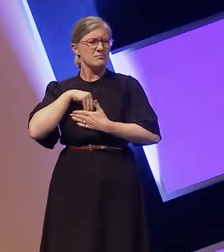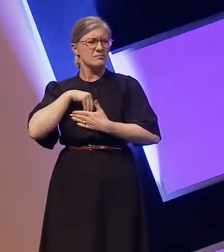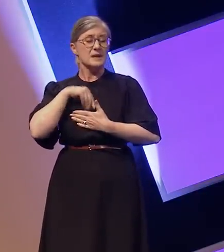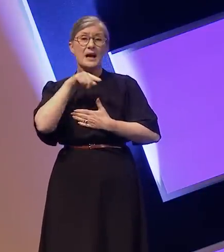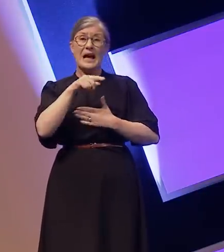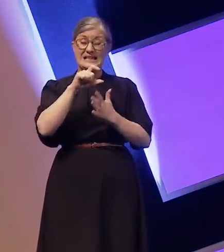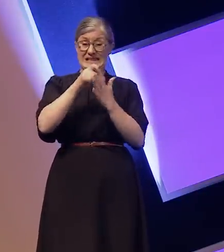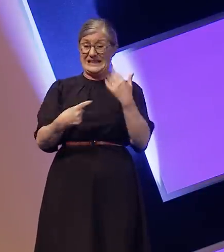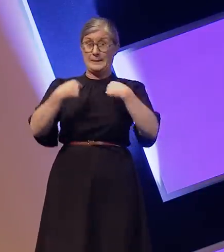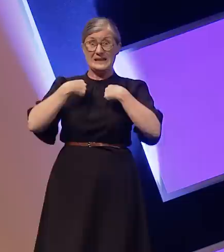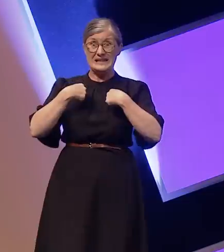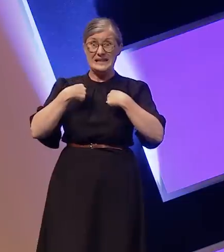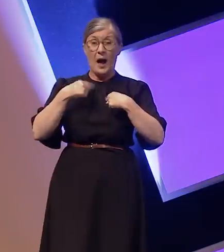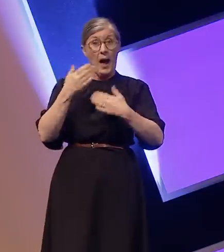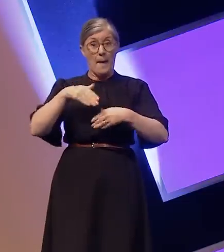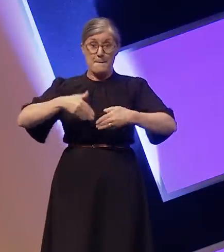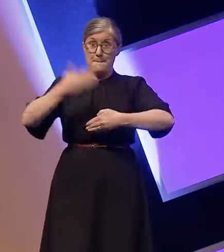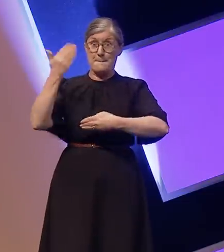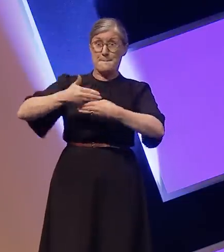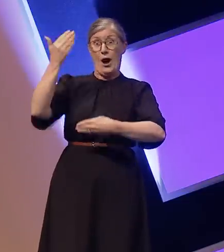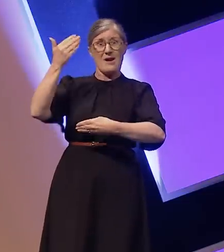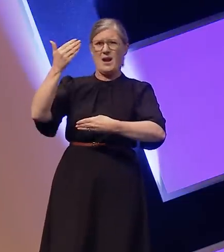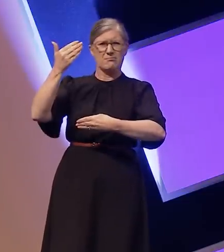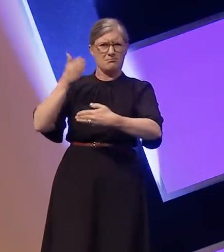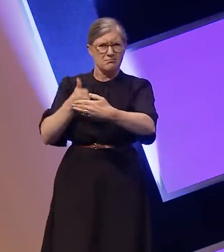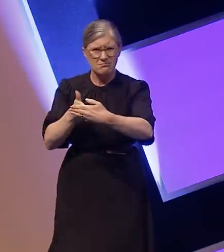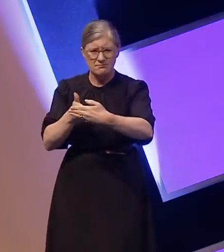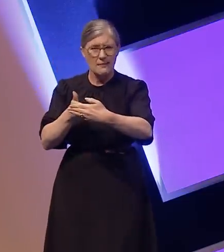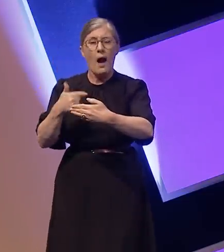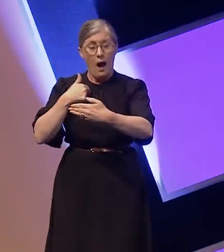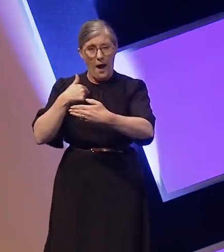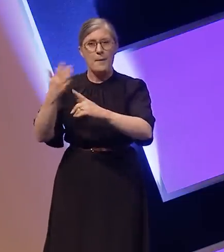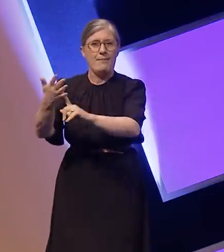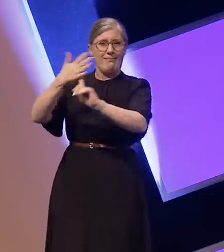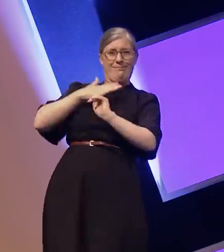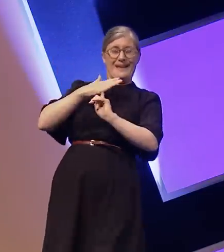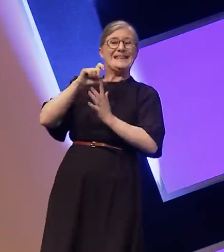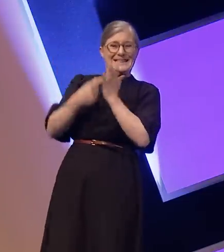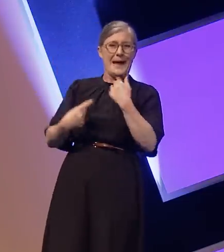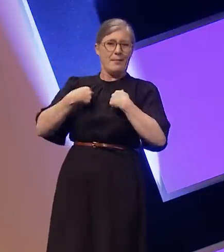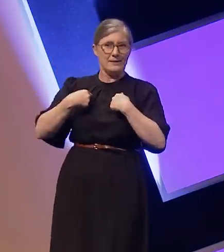is not a barrier. I am disabled because I live and work in a world that disables me